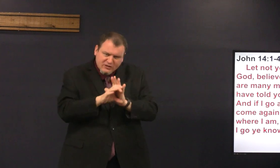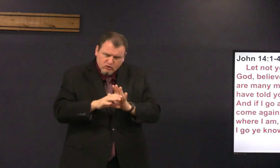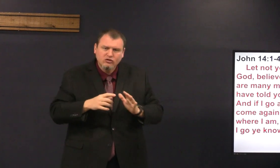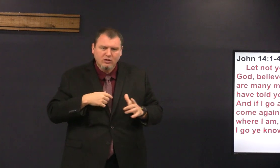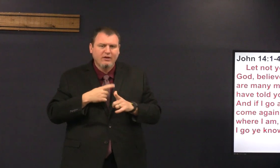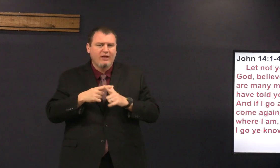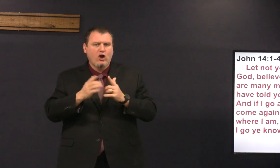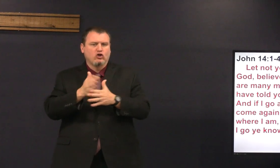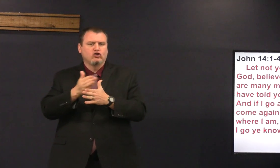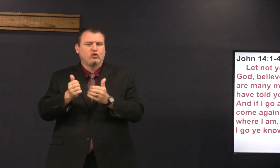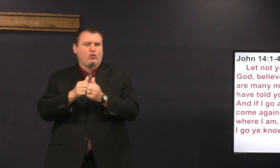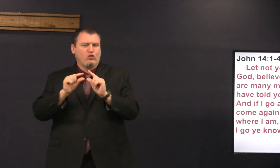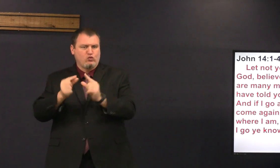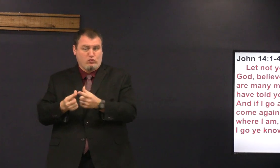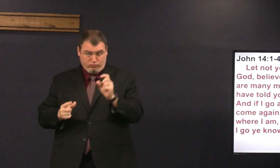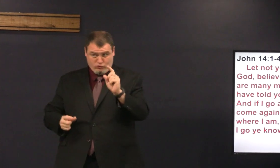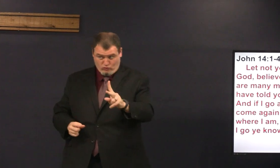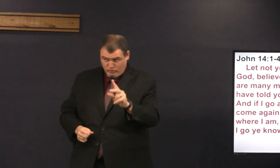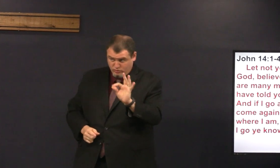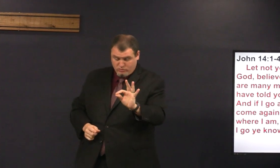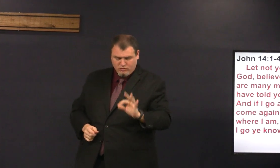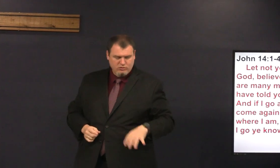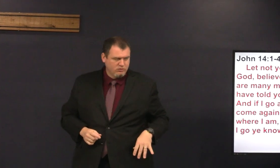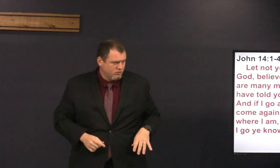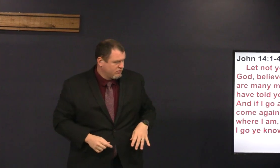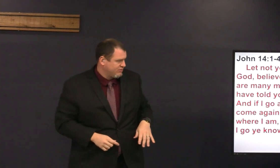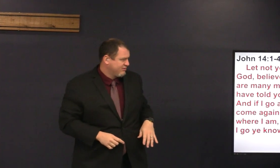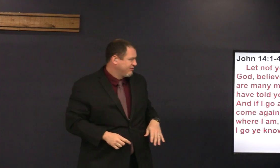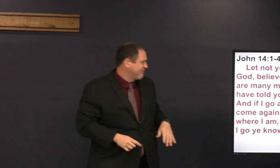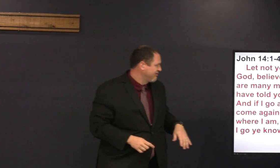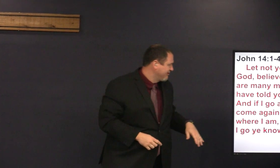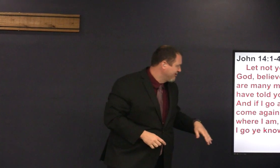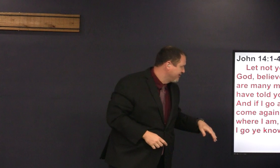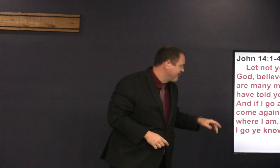so if you get there before I do you can text me and send me a picture of your Mansion okay